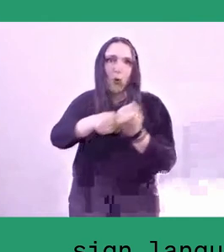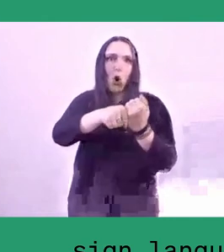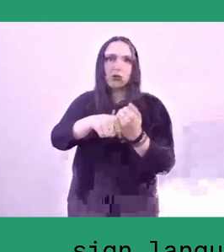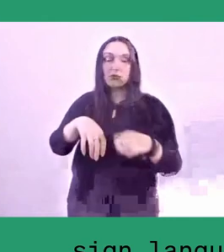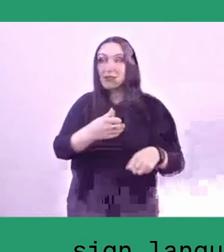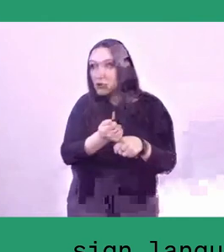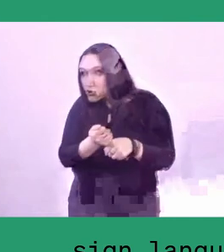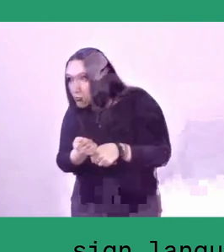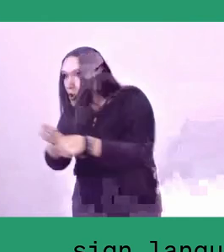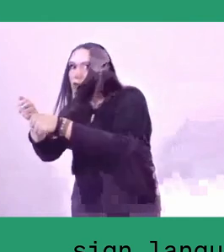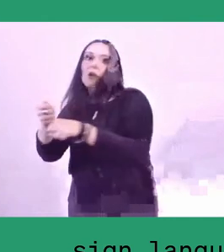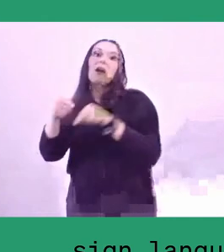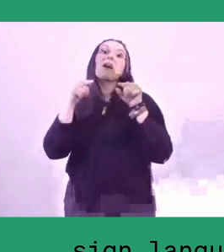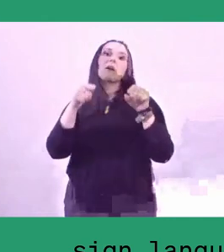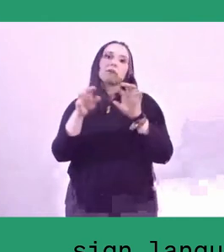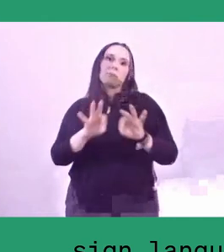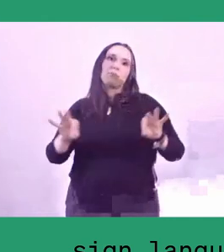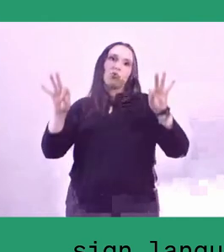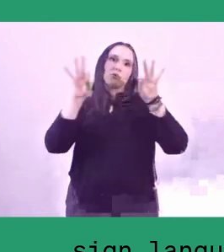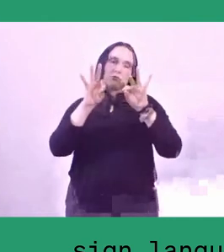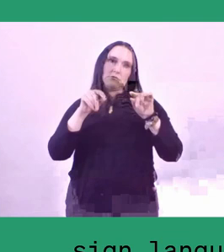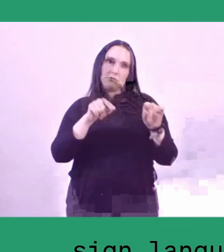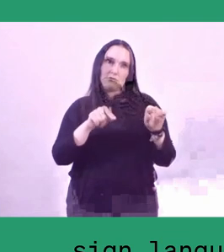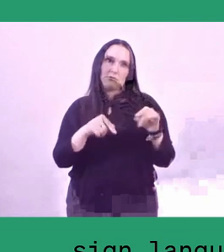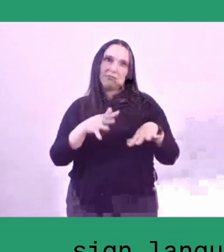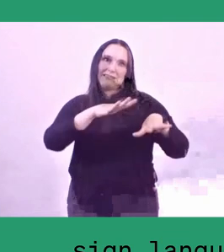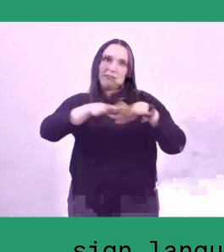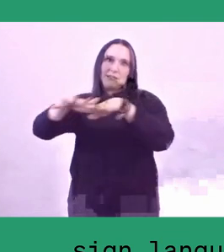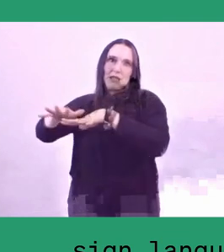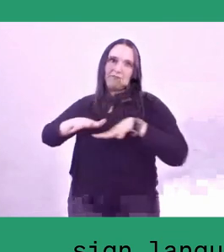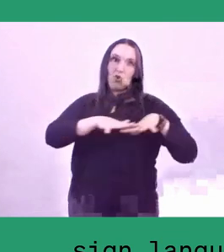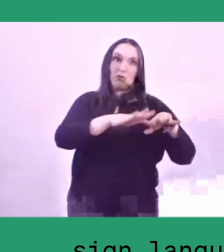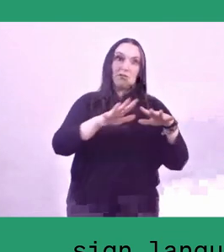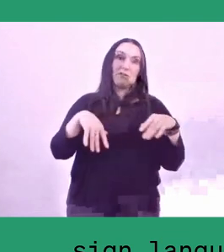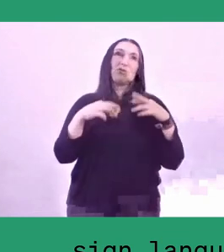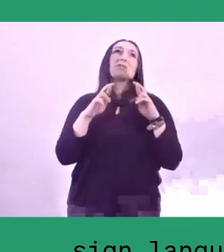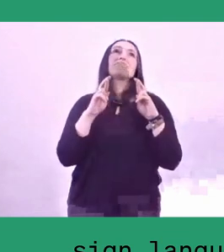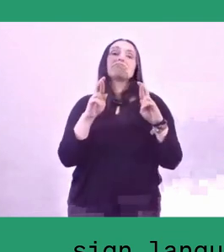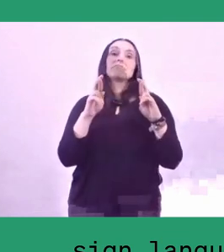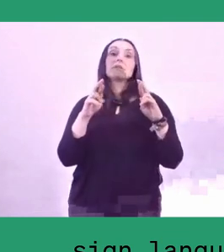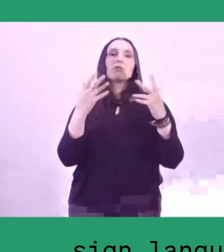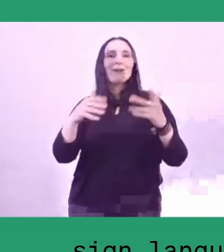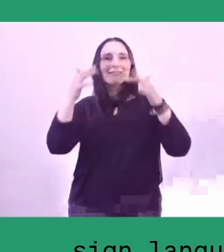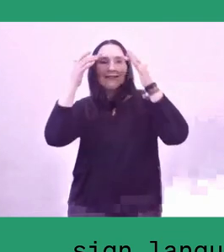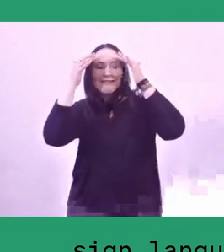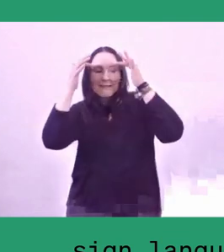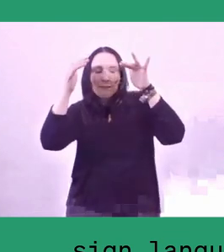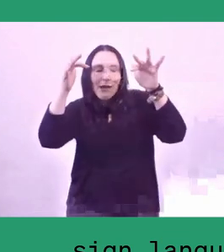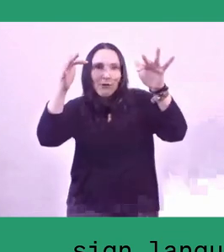but what makes us hopeful is the energy and the spirit of this activism.